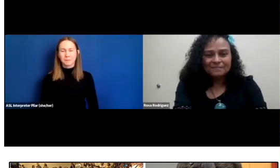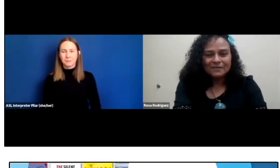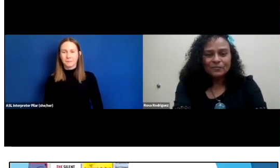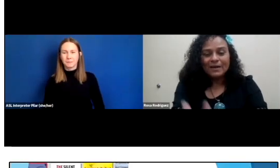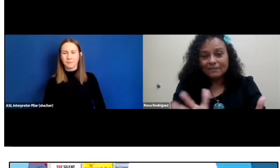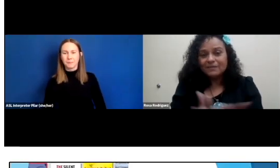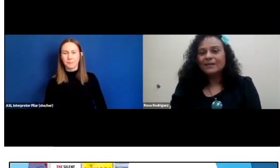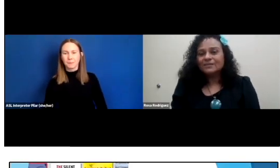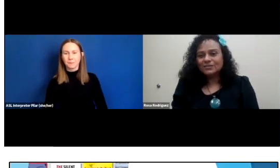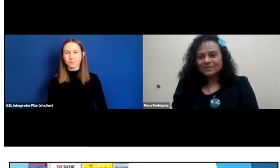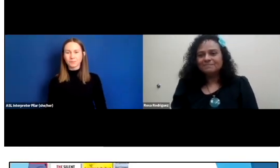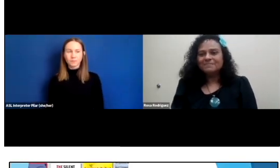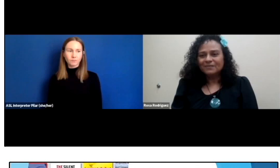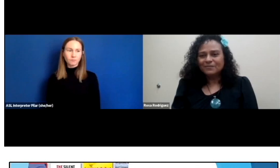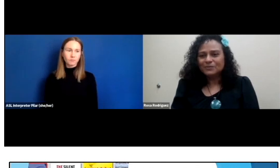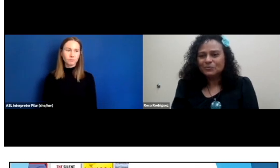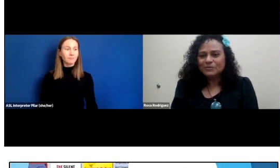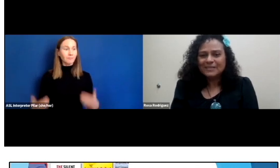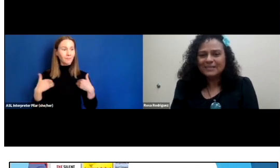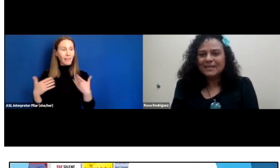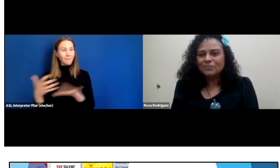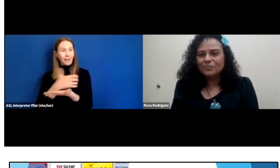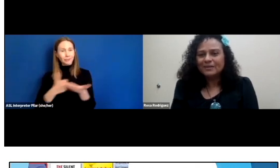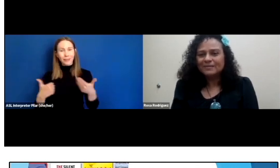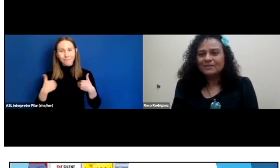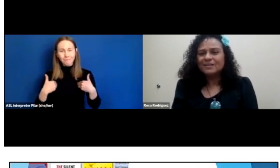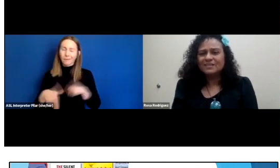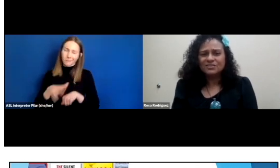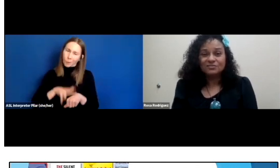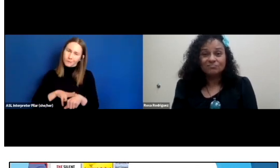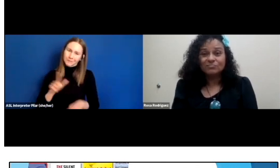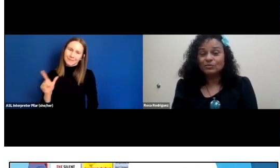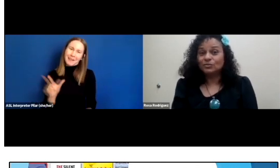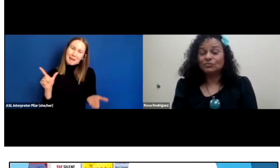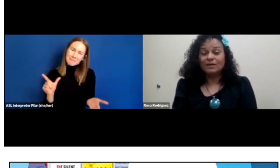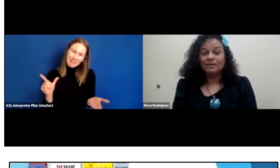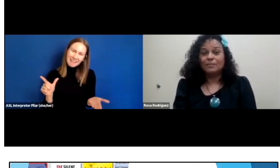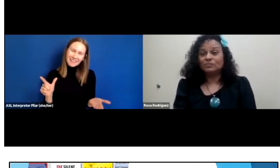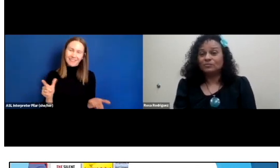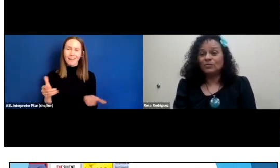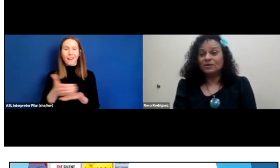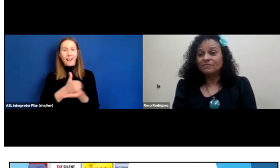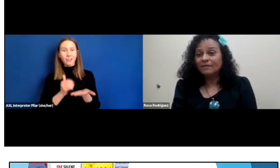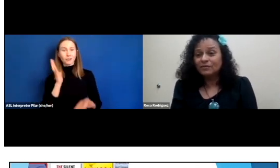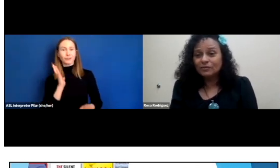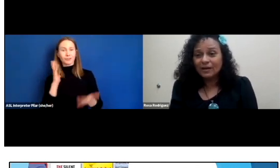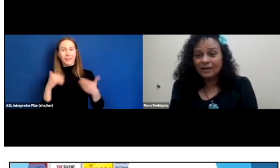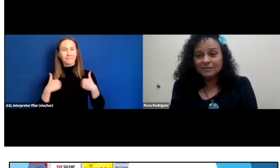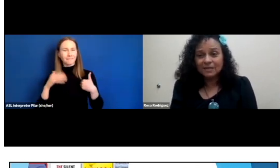We have a collection, of course, we're inside the library. The collection used to have about 2500 items.